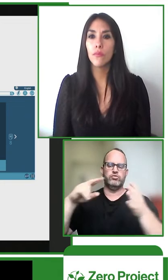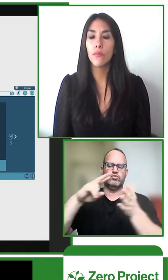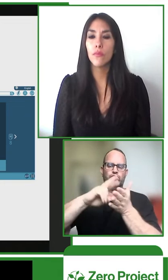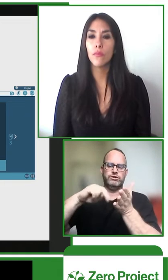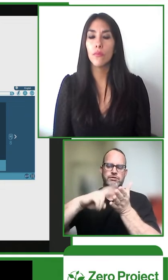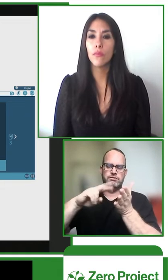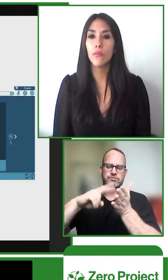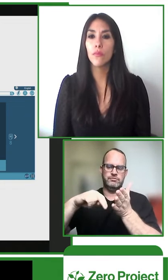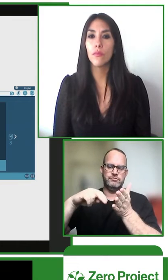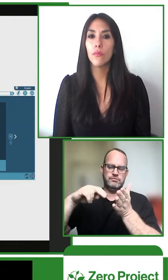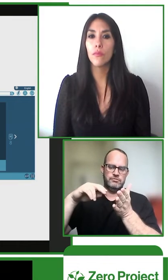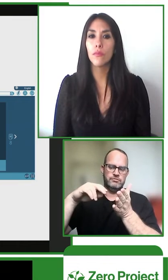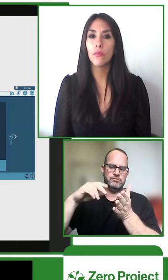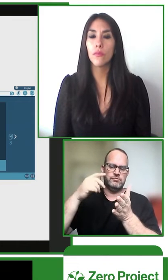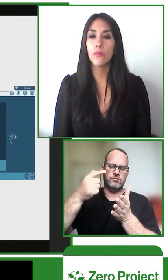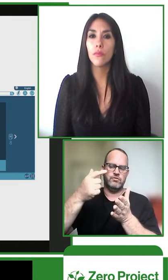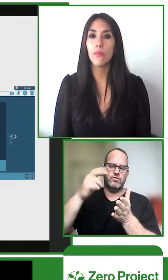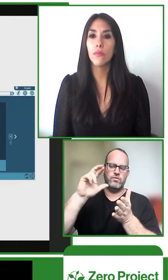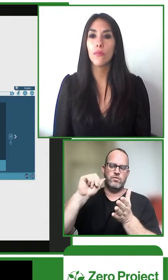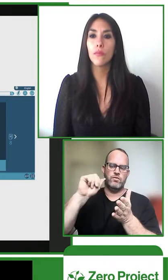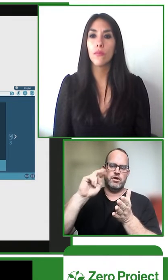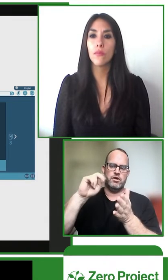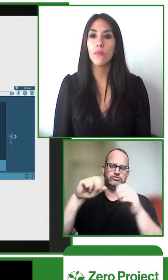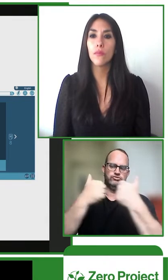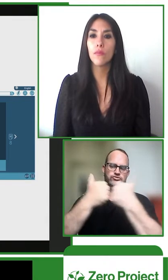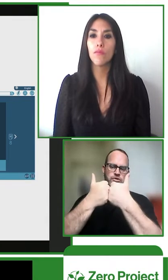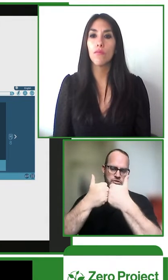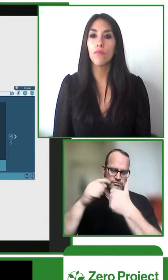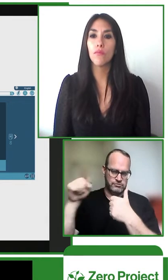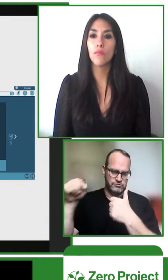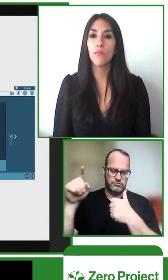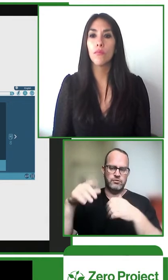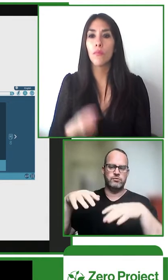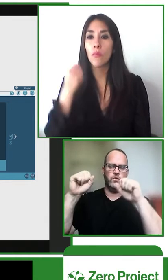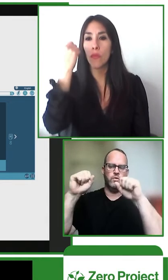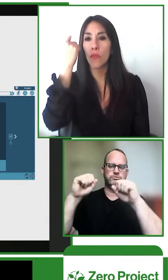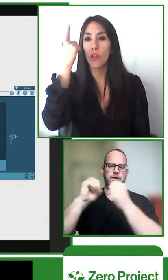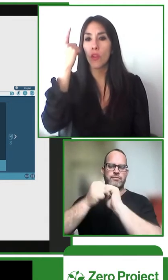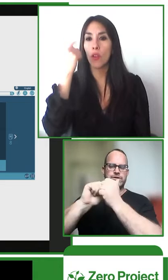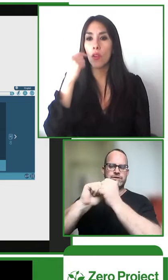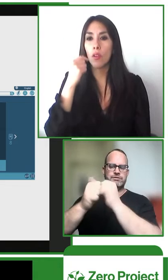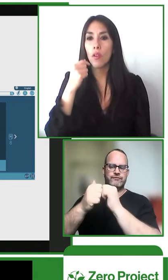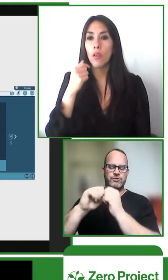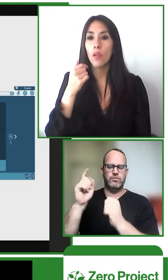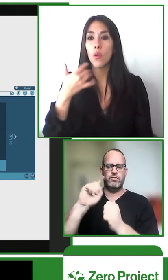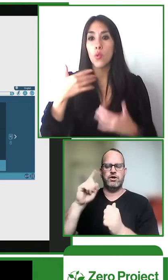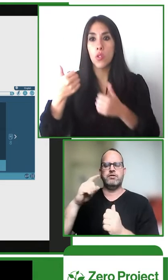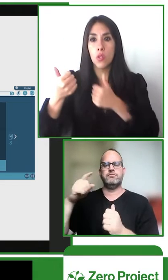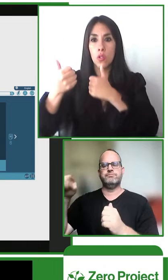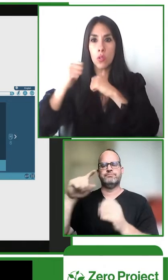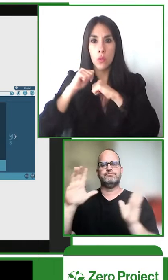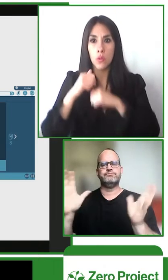challenge we really wanted to address the grand challenge for improving children's